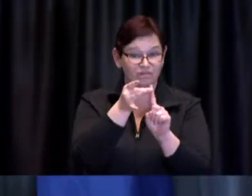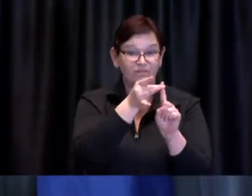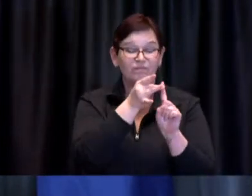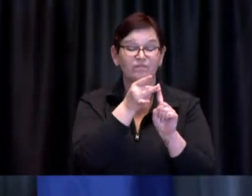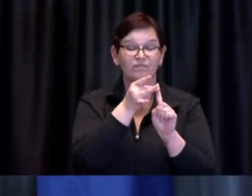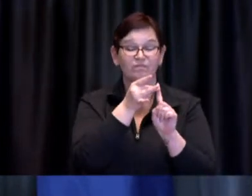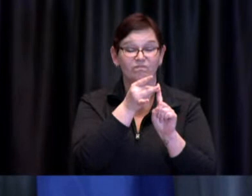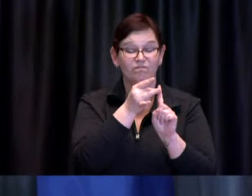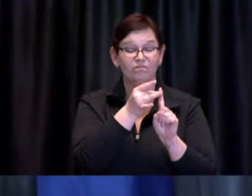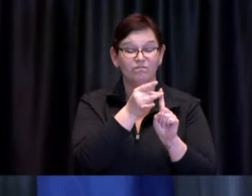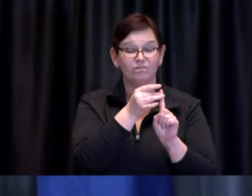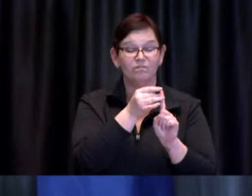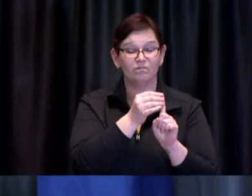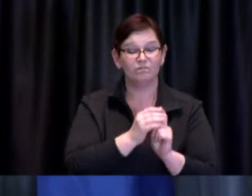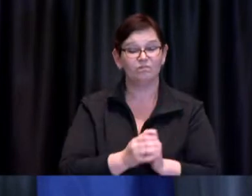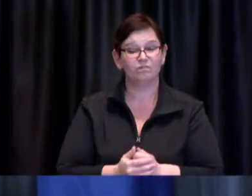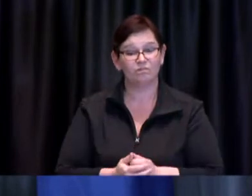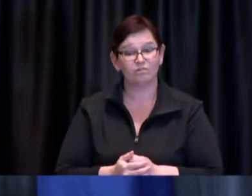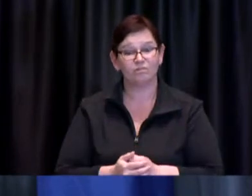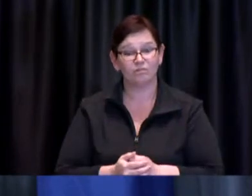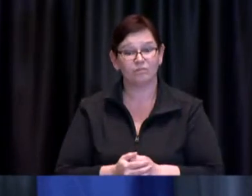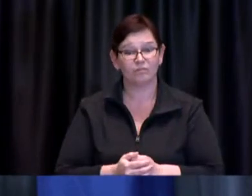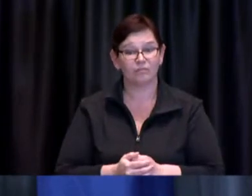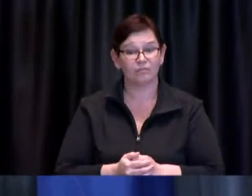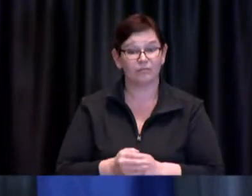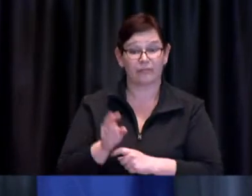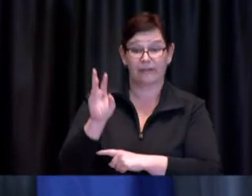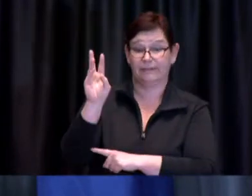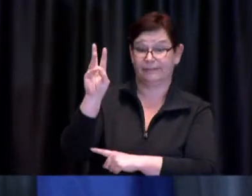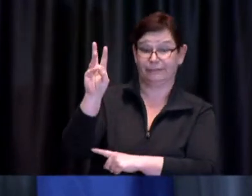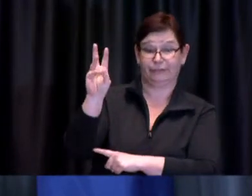There are 632 people in hospital.